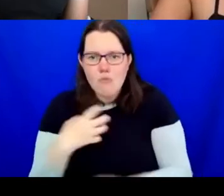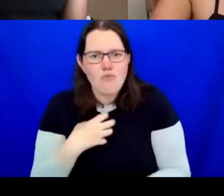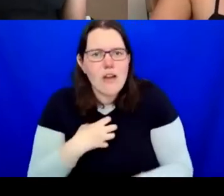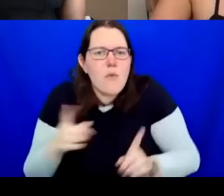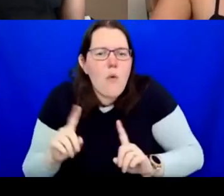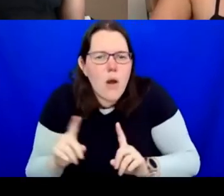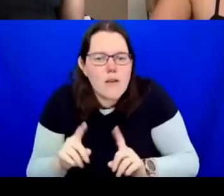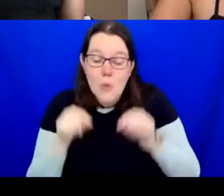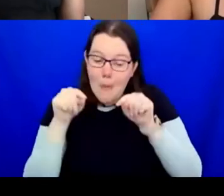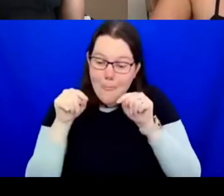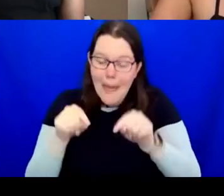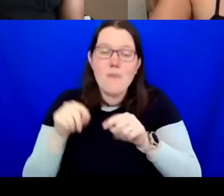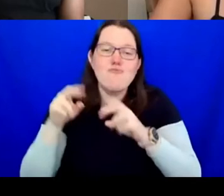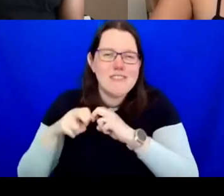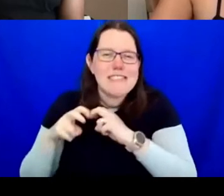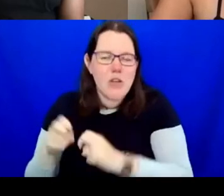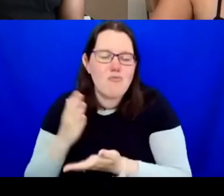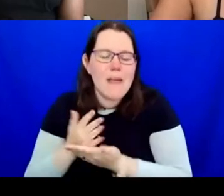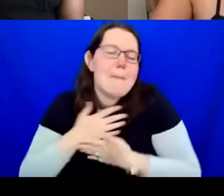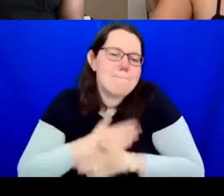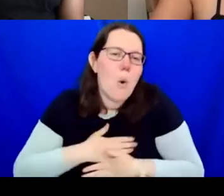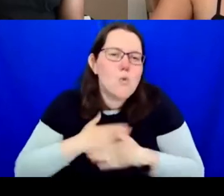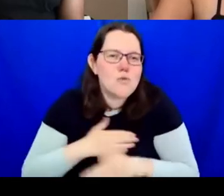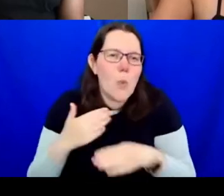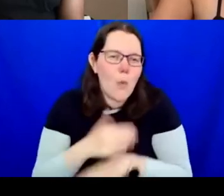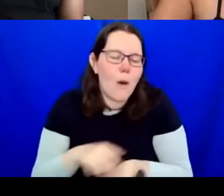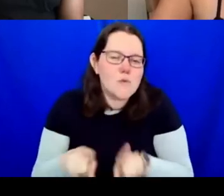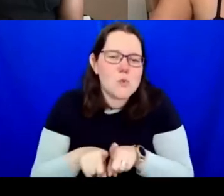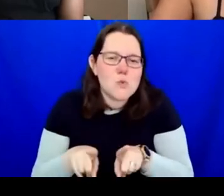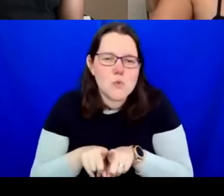as much change as we're trying to think about, unless we grapple with the fact that we're